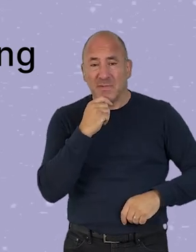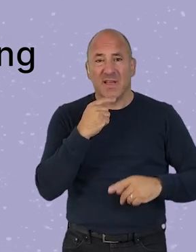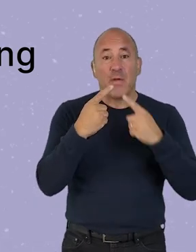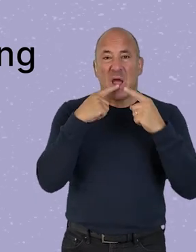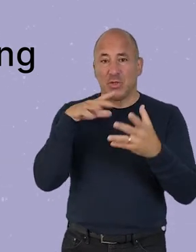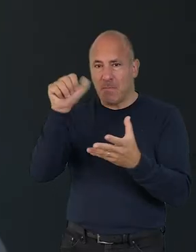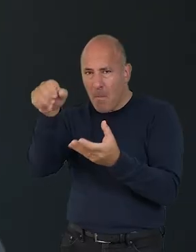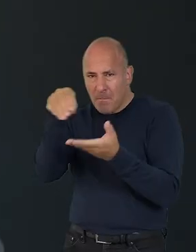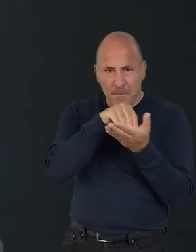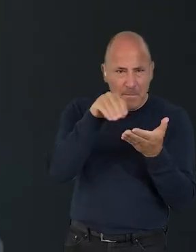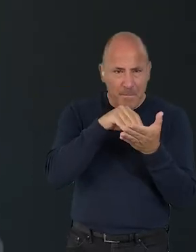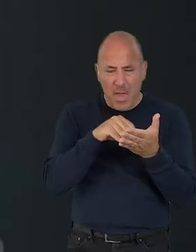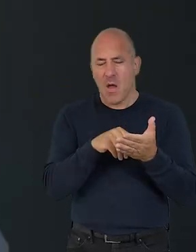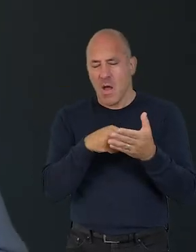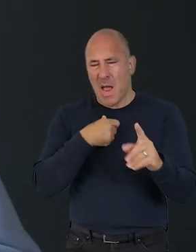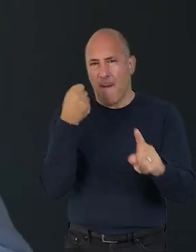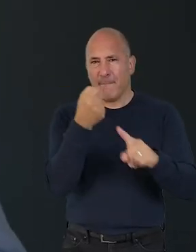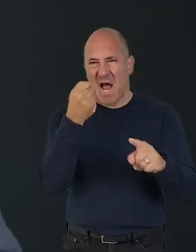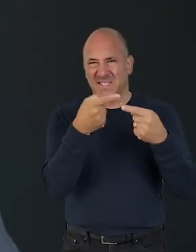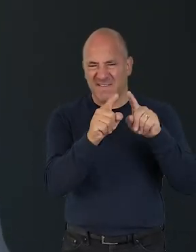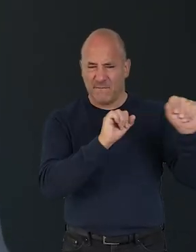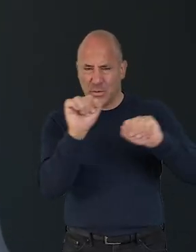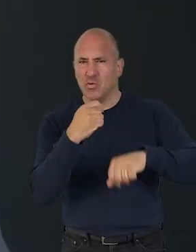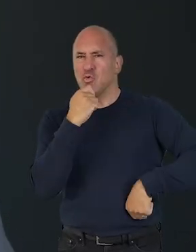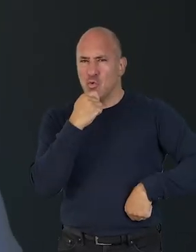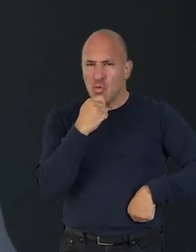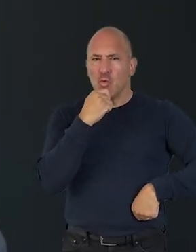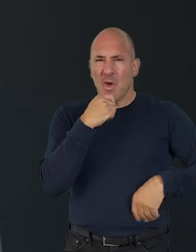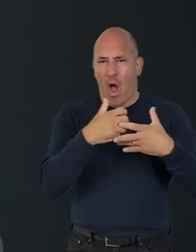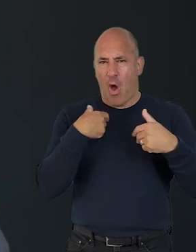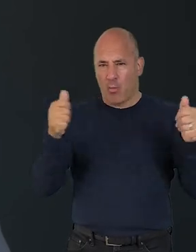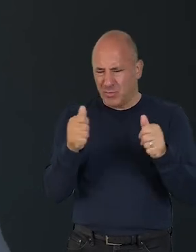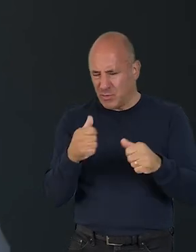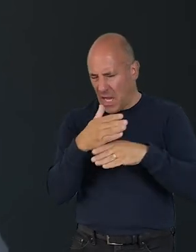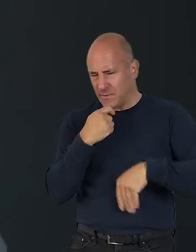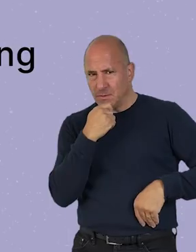capturing data to help better understand your impact in different areas and guide reduction activities.